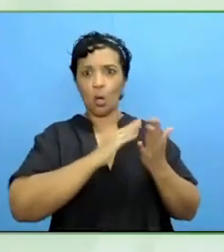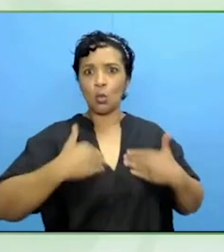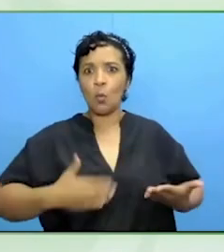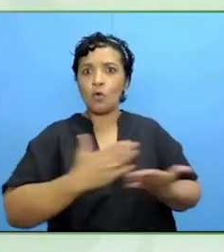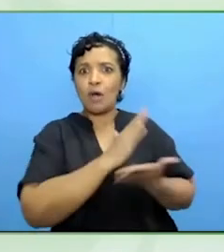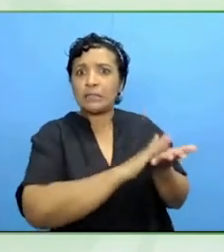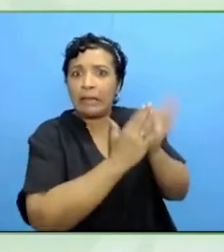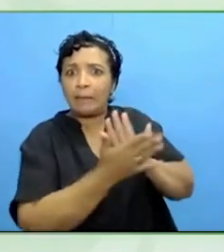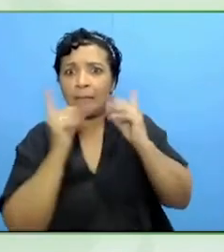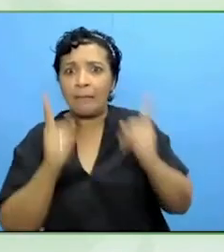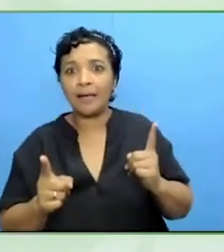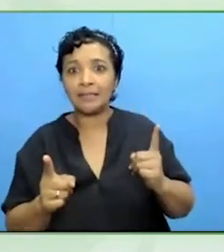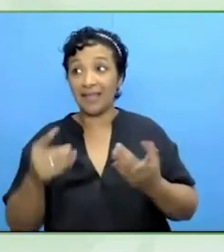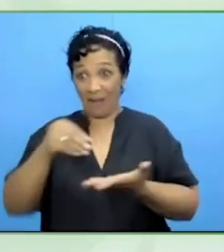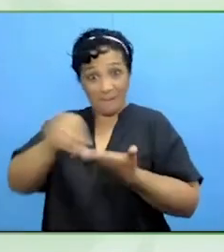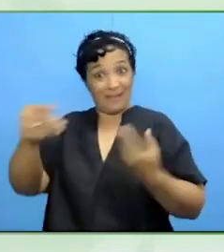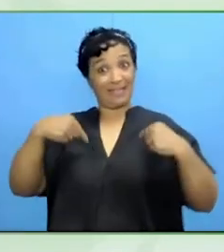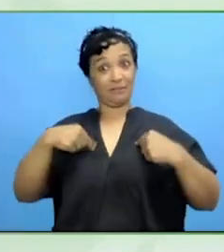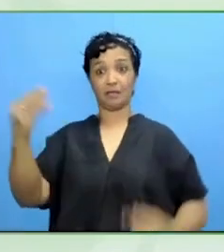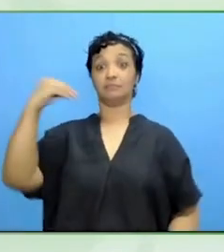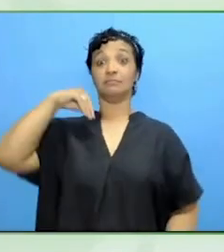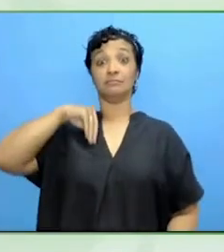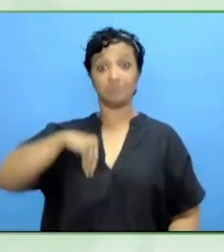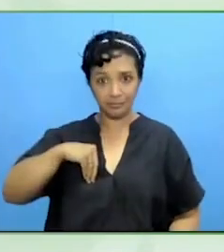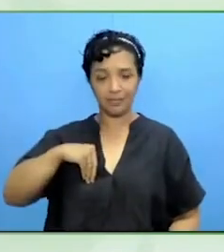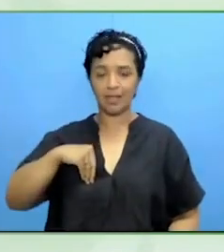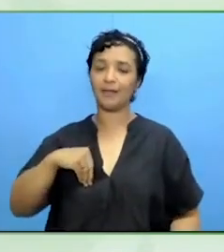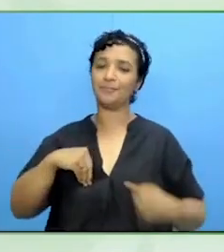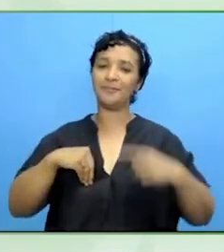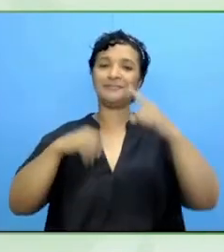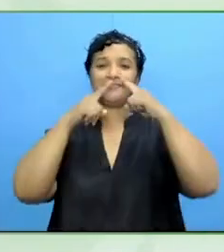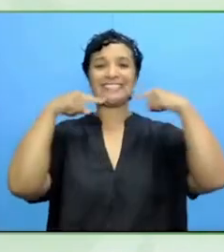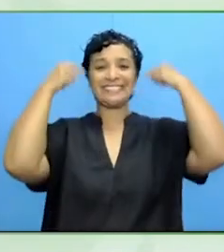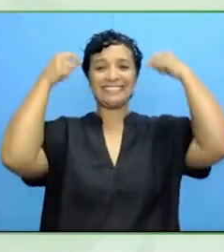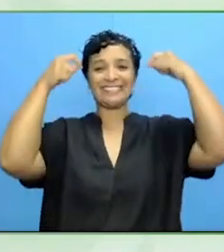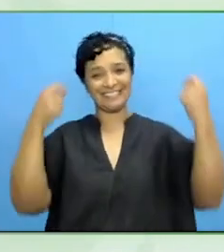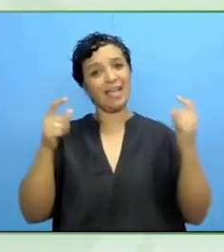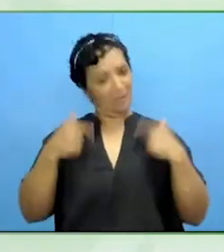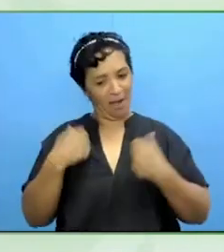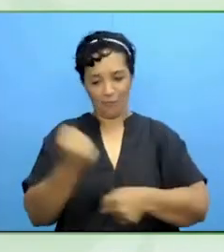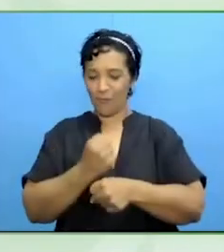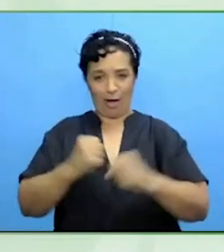I did it with great pleasure throughout my career and now I am retired.